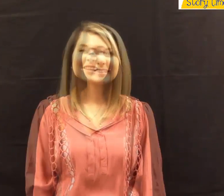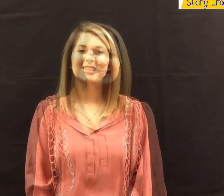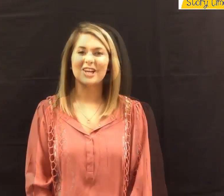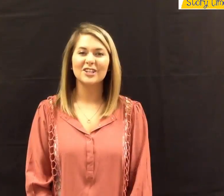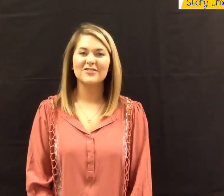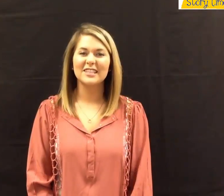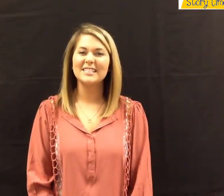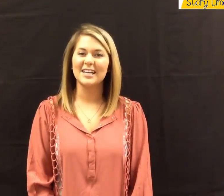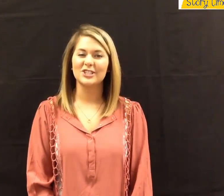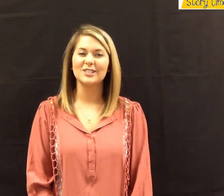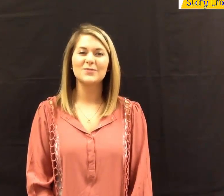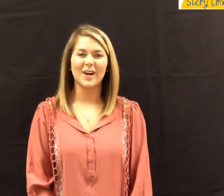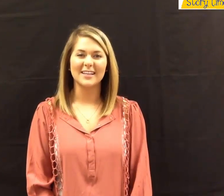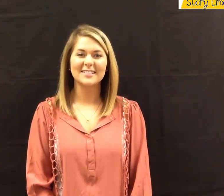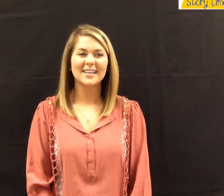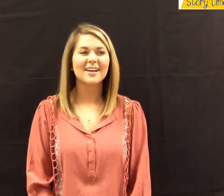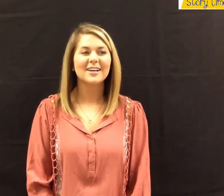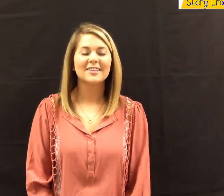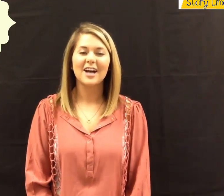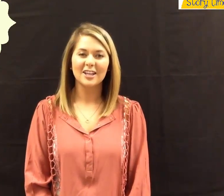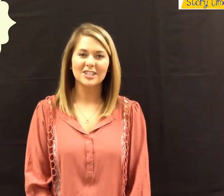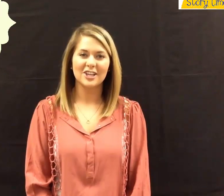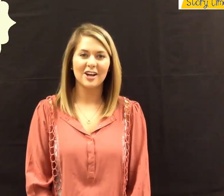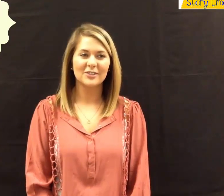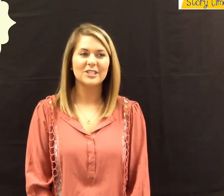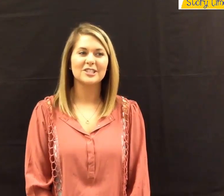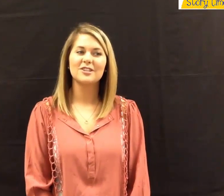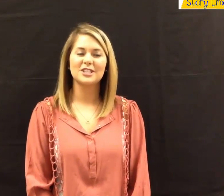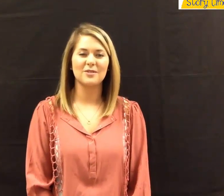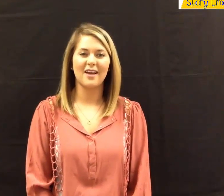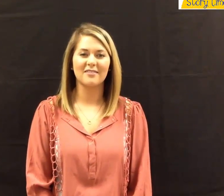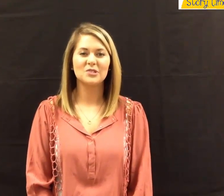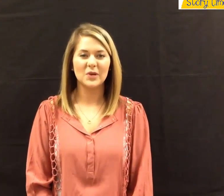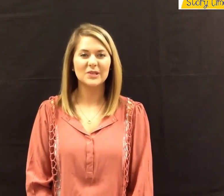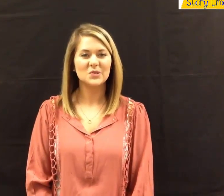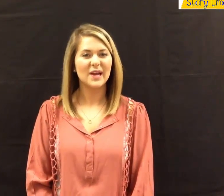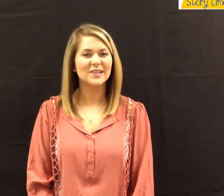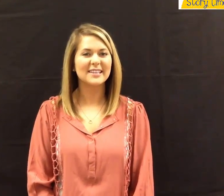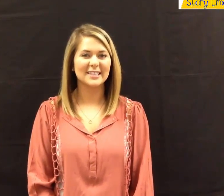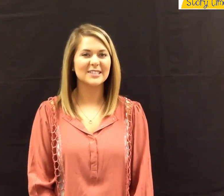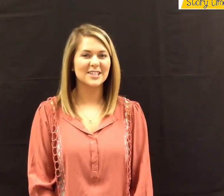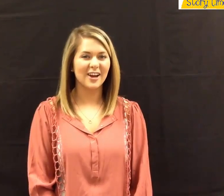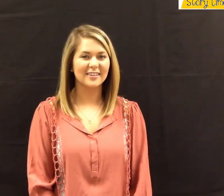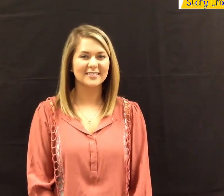The songs for these sessions was, "The Color Song," which is to the tune of "Twinkle, Twinkle, Little Star."